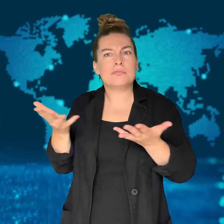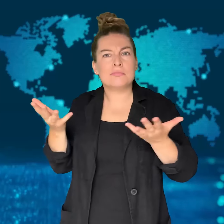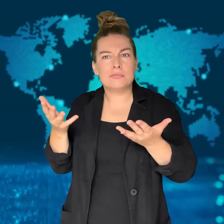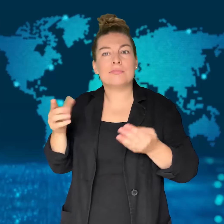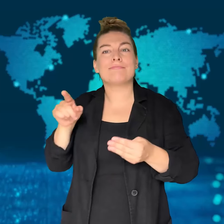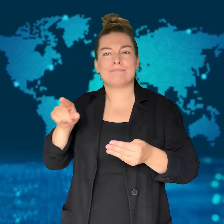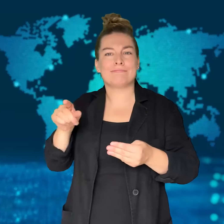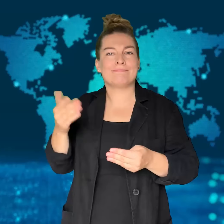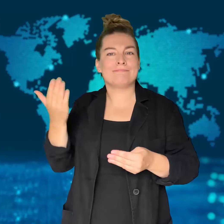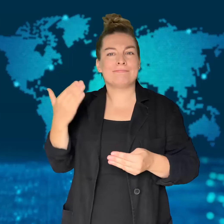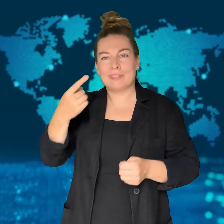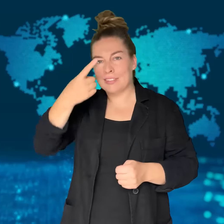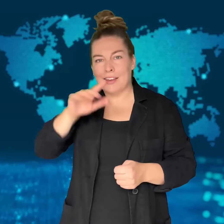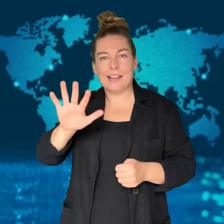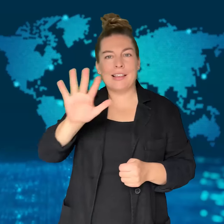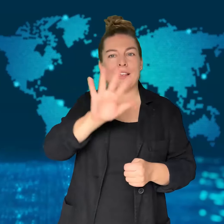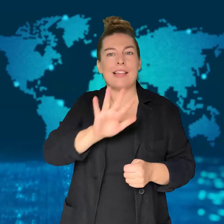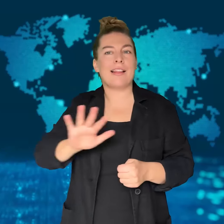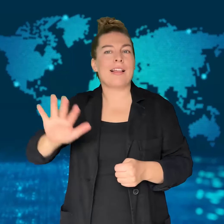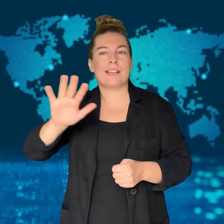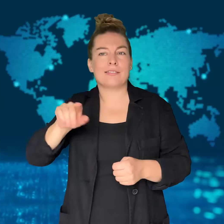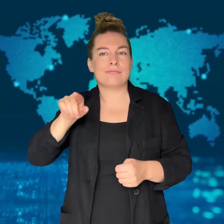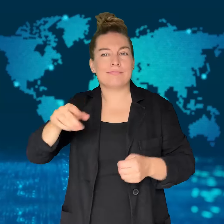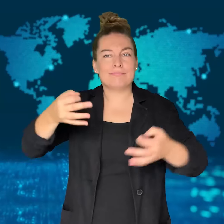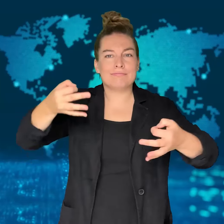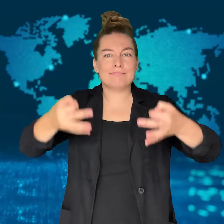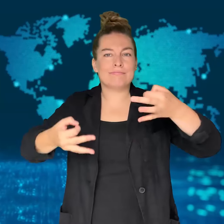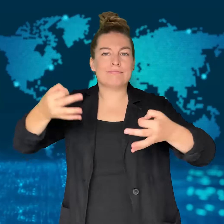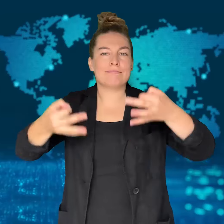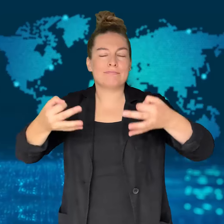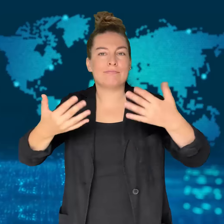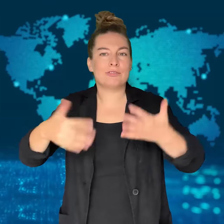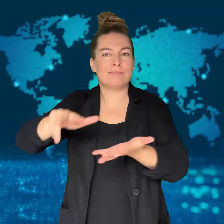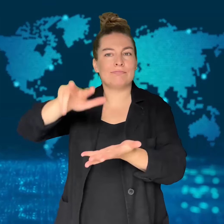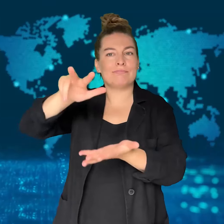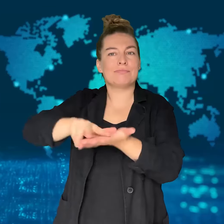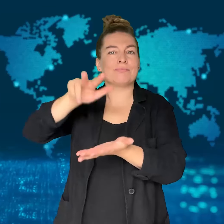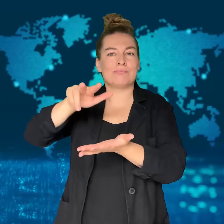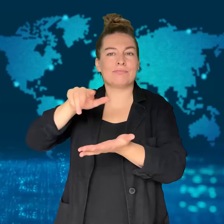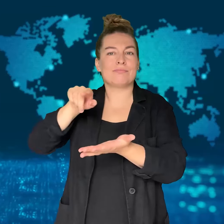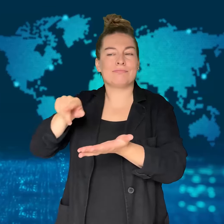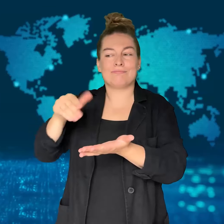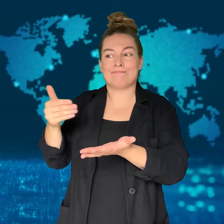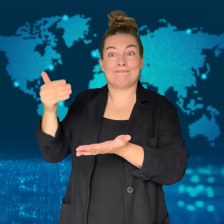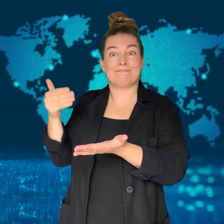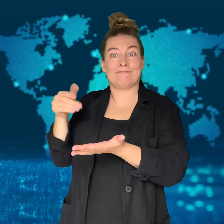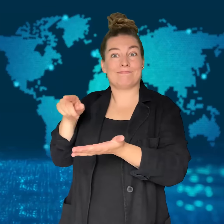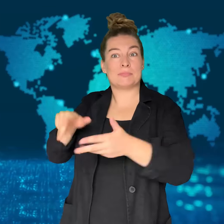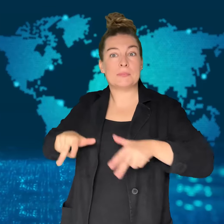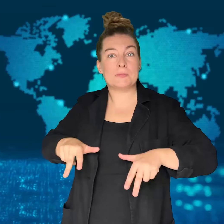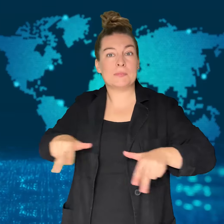its youngest-ever Prime Minister, Paetongtarn Shinawatra, into office.